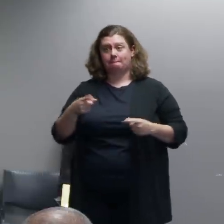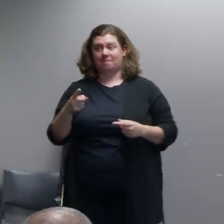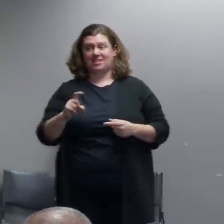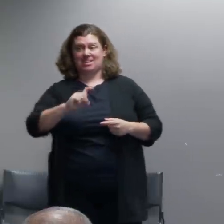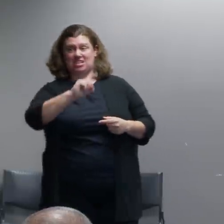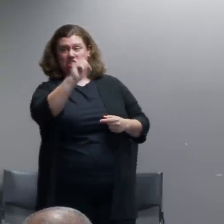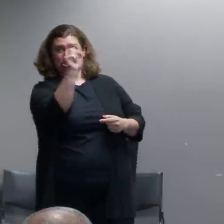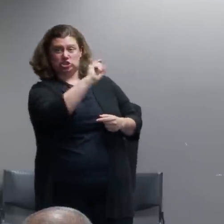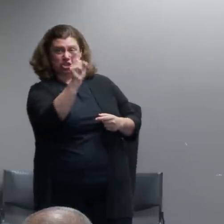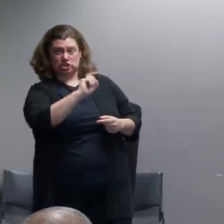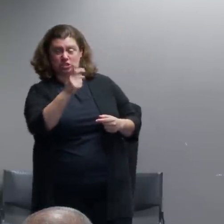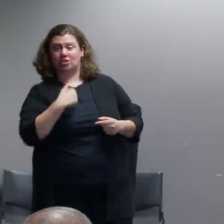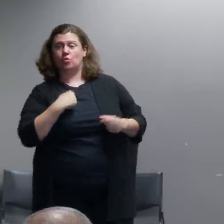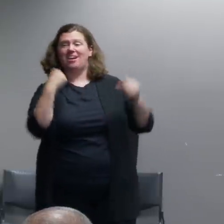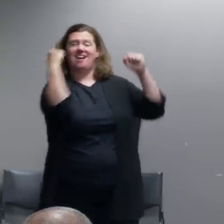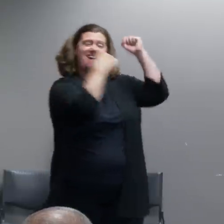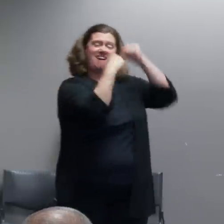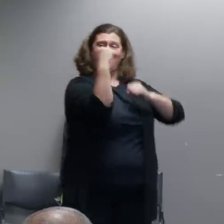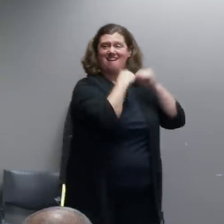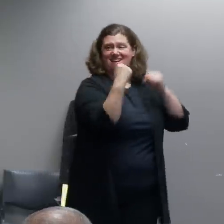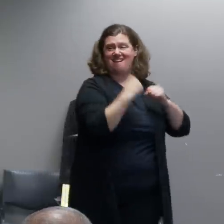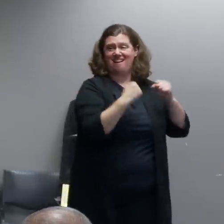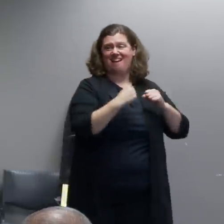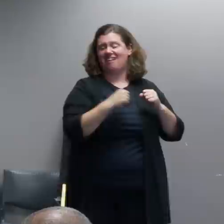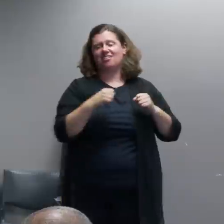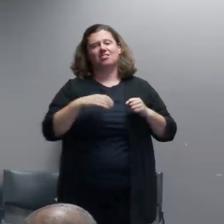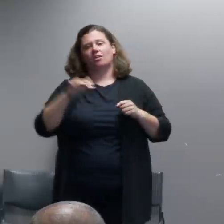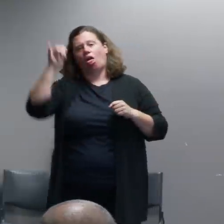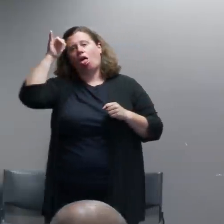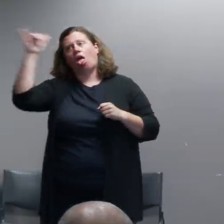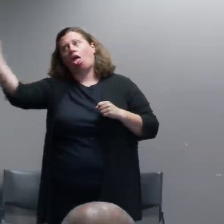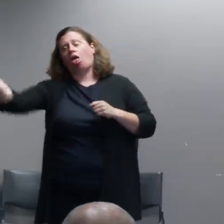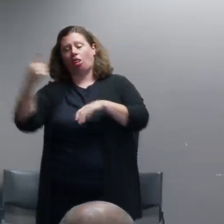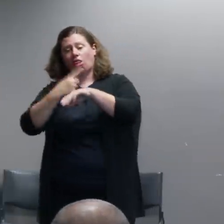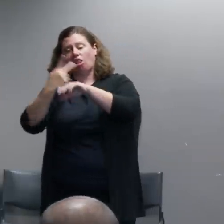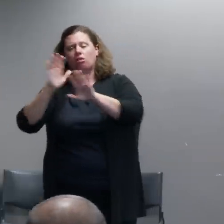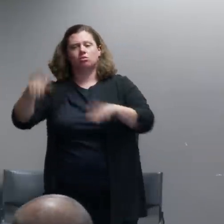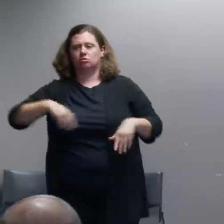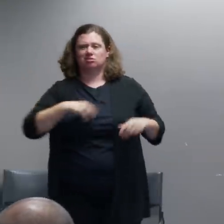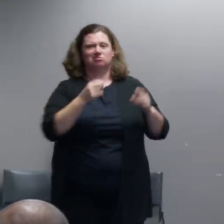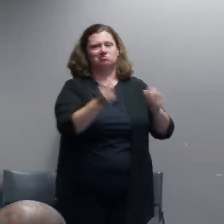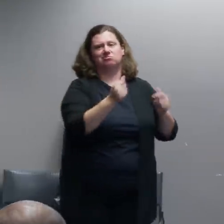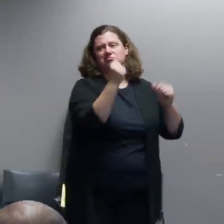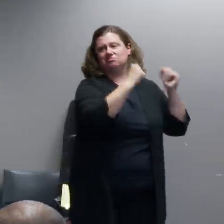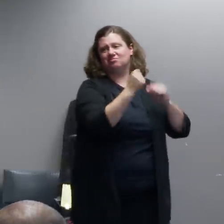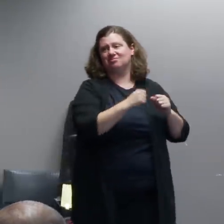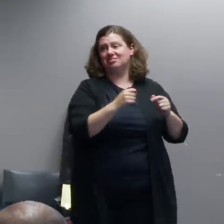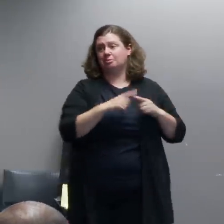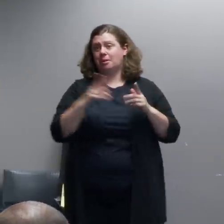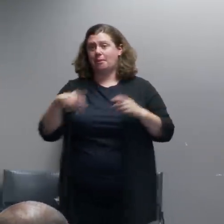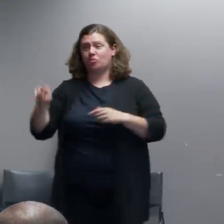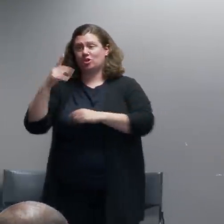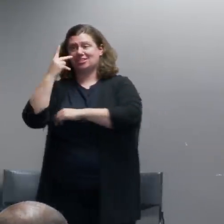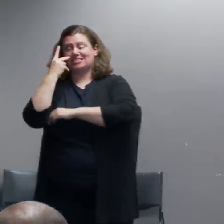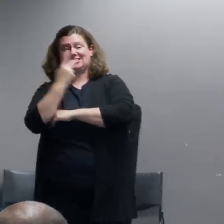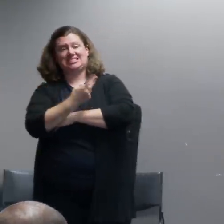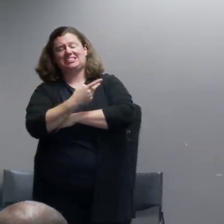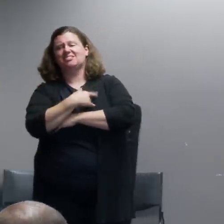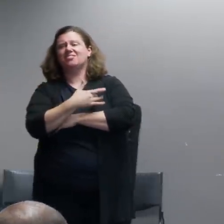tends to help things escalate and it's also not great for our employees to have to walk by some of the sentiments that you saw